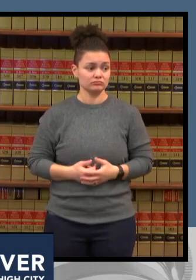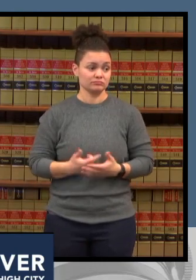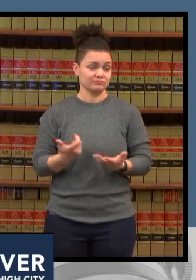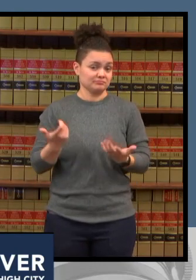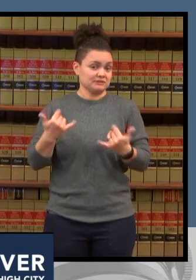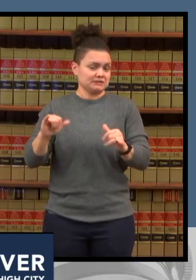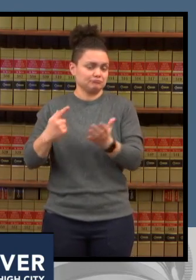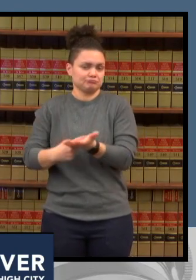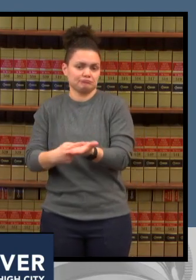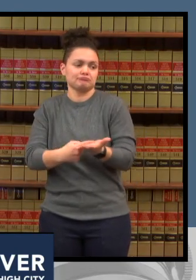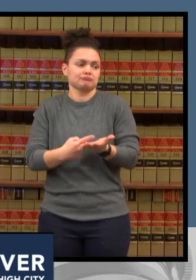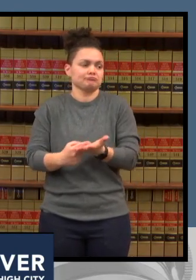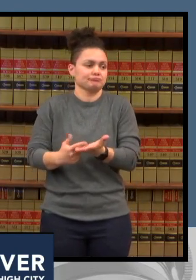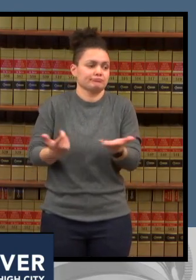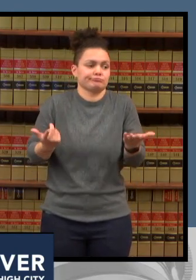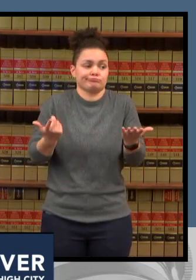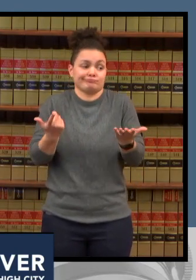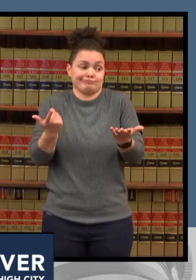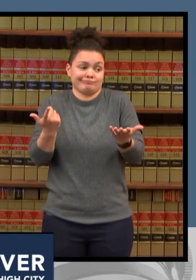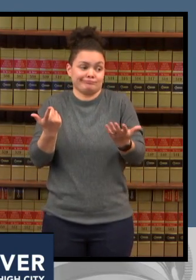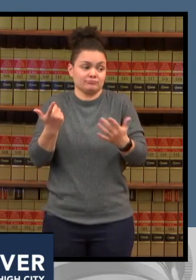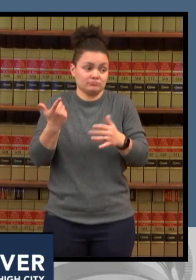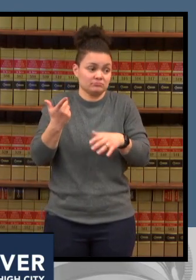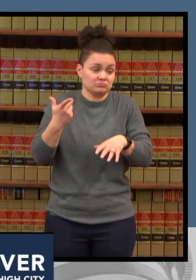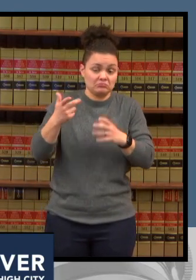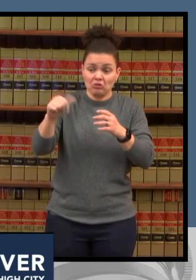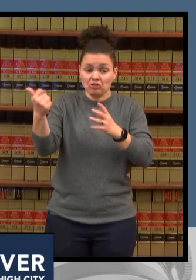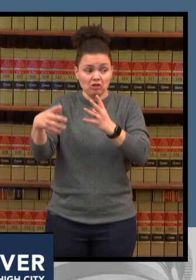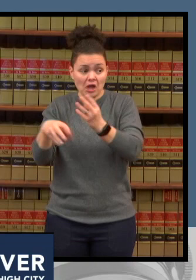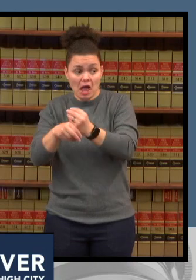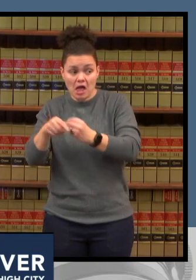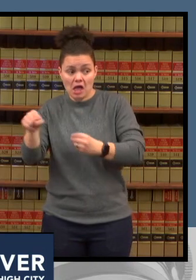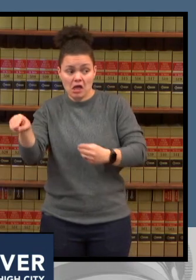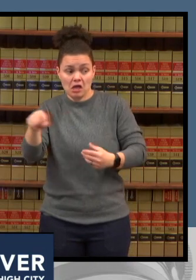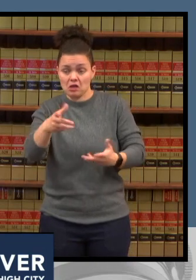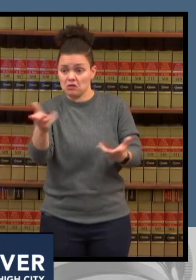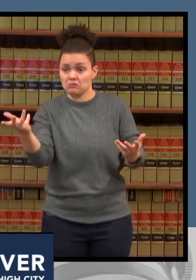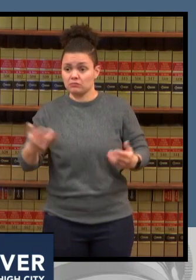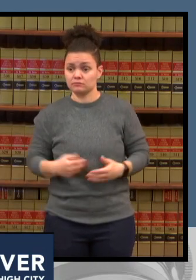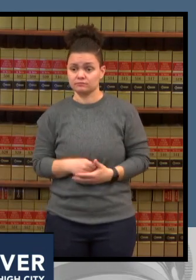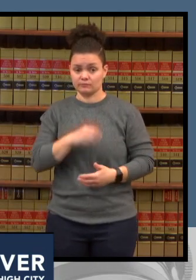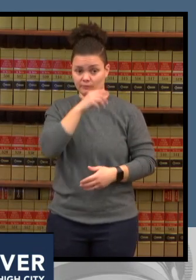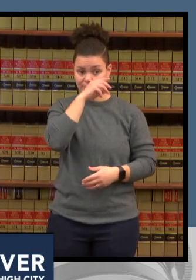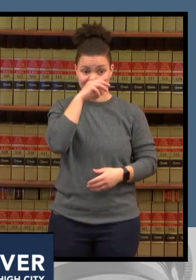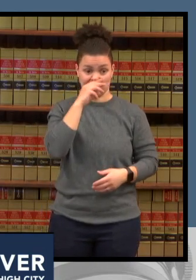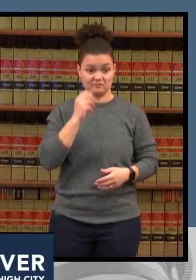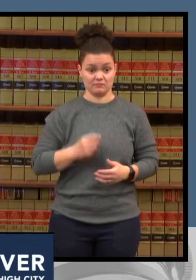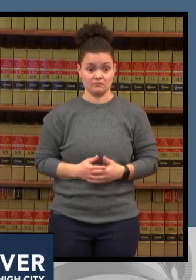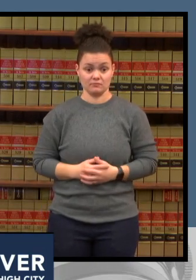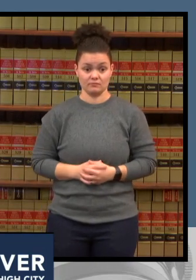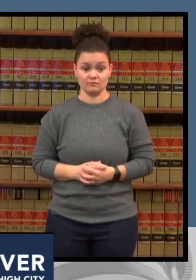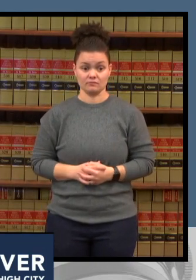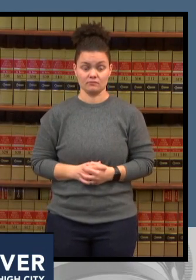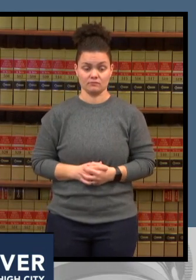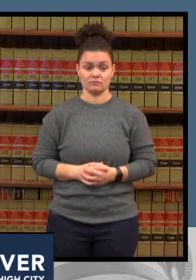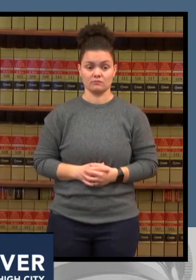weigh in on the icu thanks uh thanks uh bob we do have jason veiling director public health director